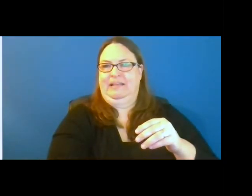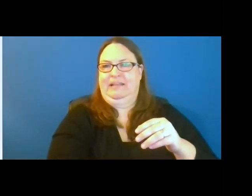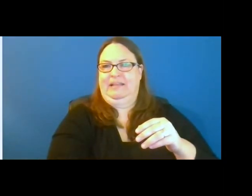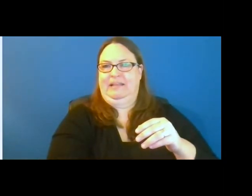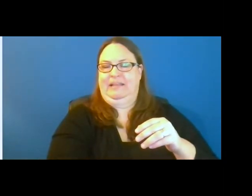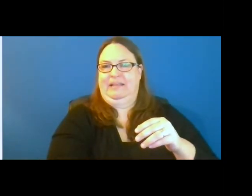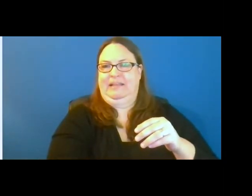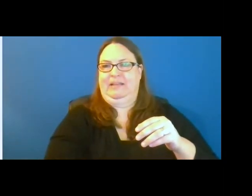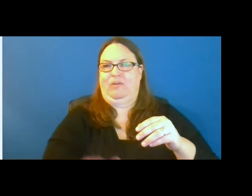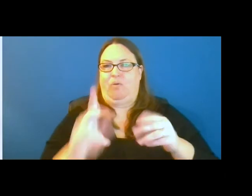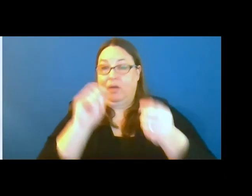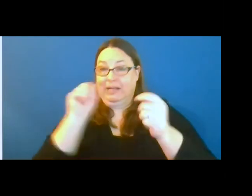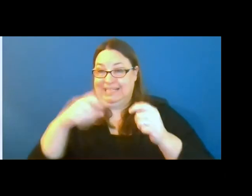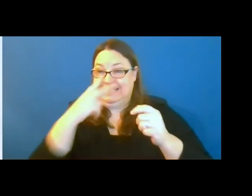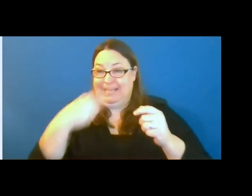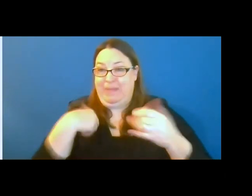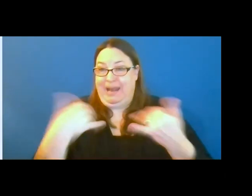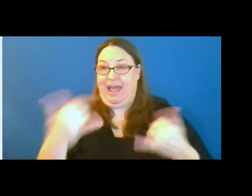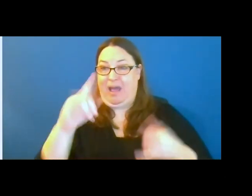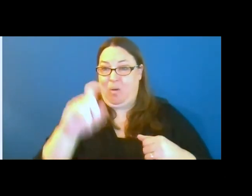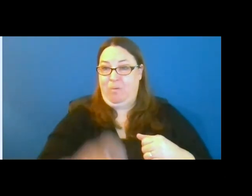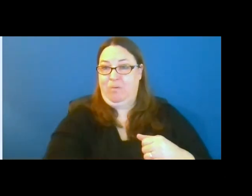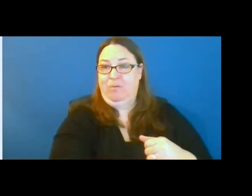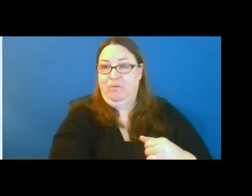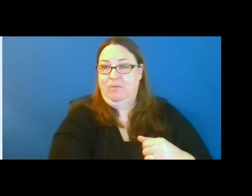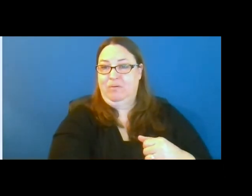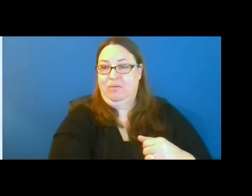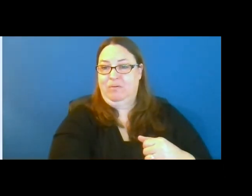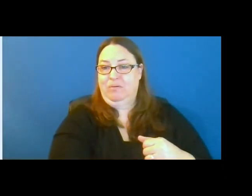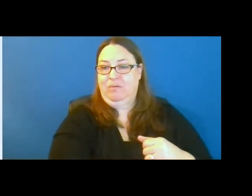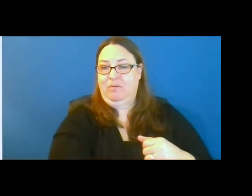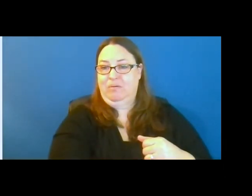or alterations, legislation, policy and procedures.